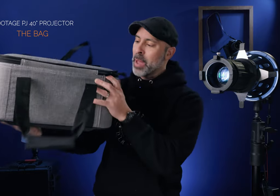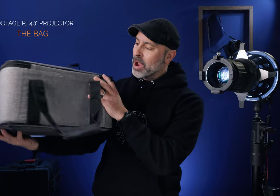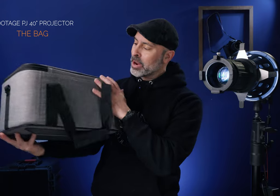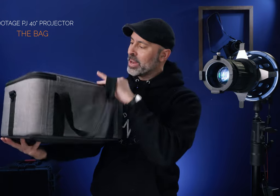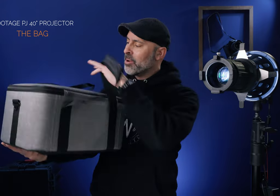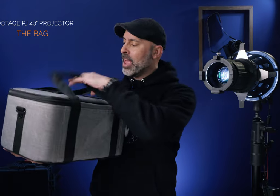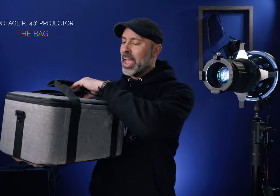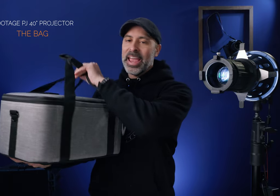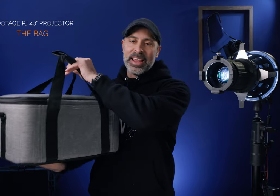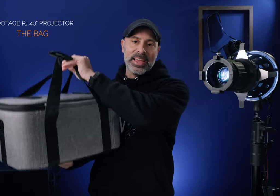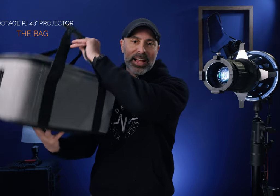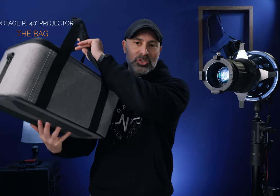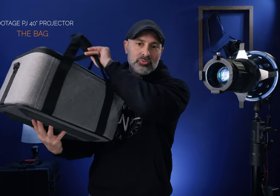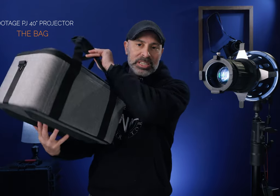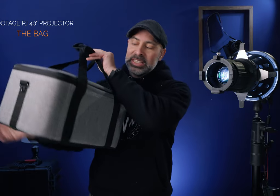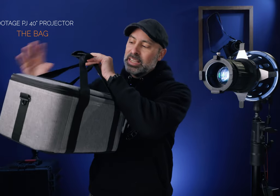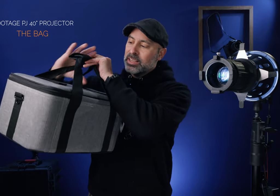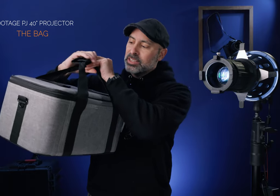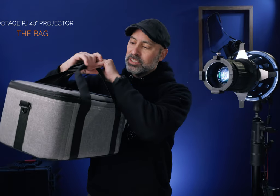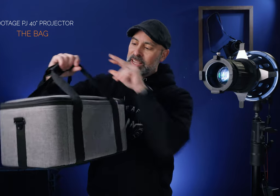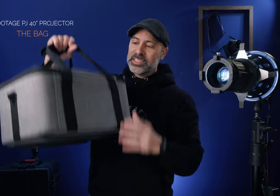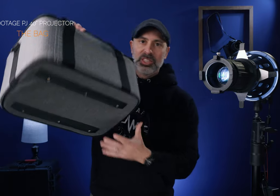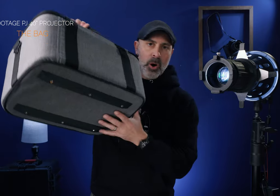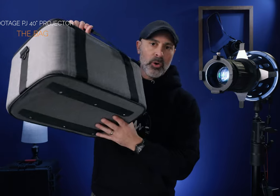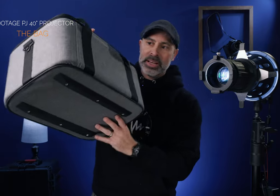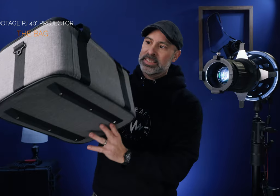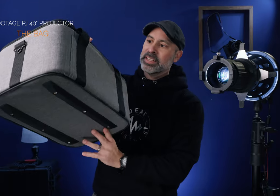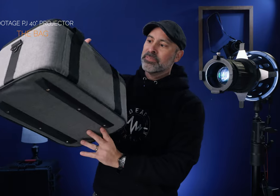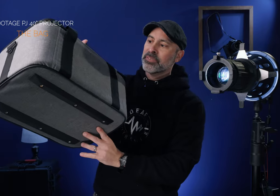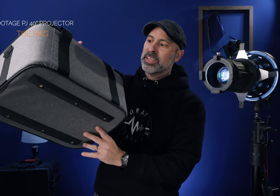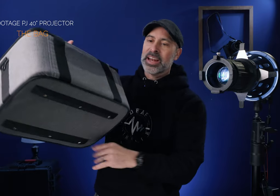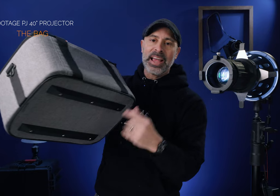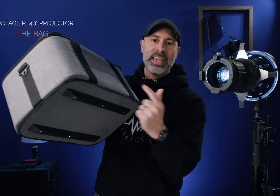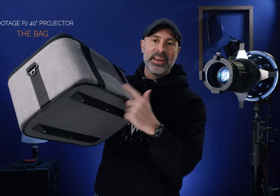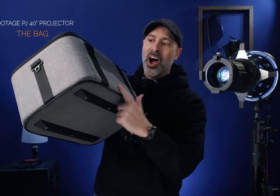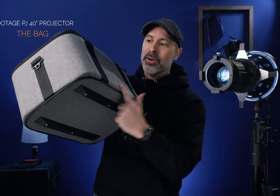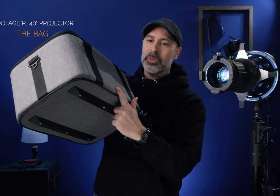bag right here and it's really nice and small and easy to can get I can get in a Honda with